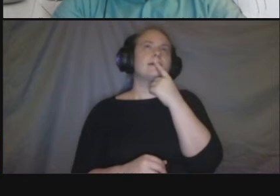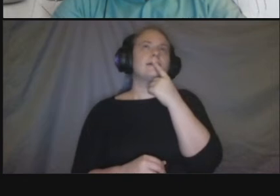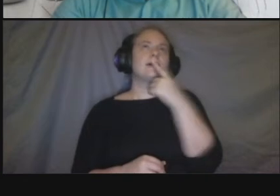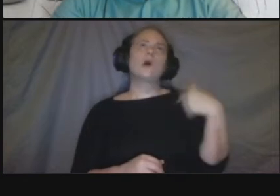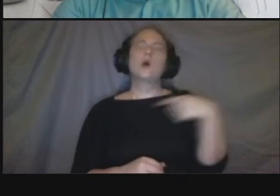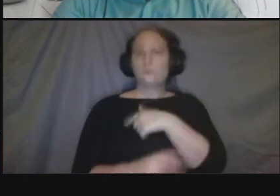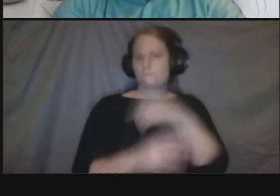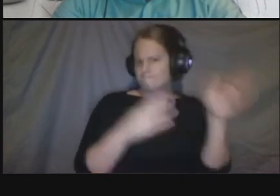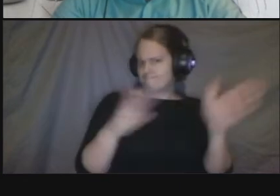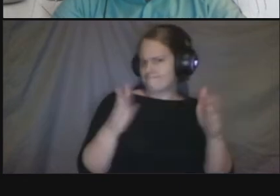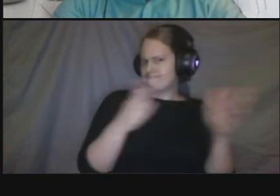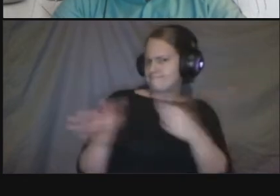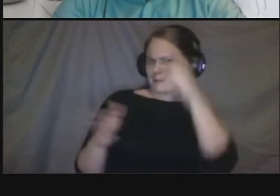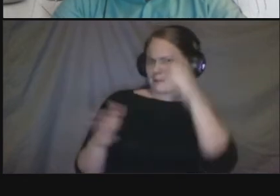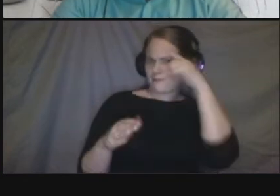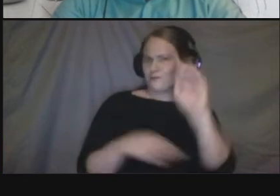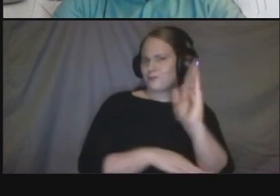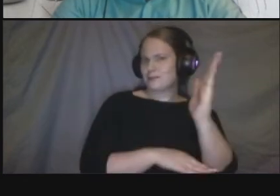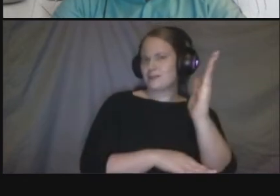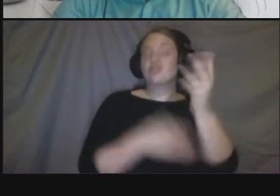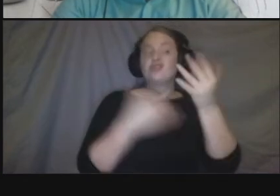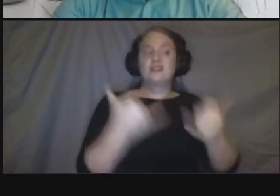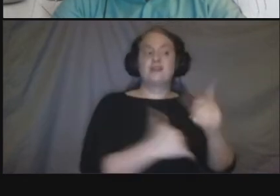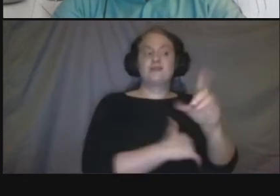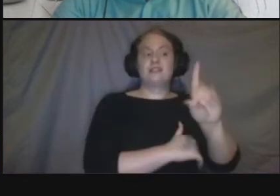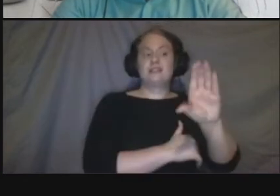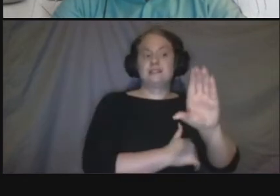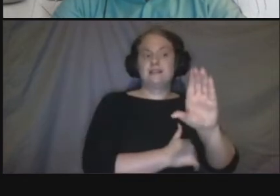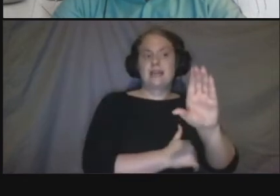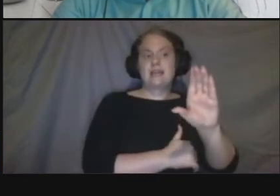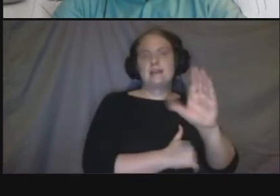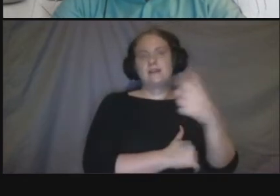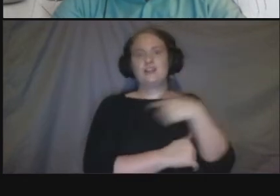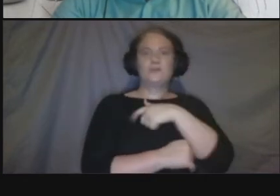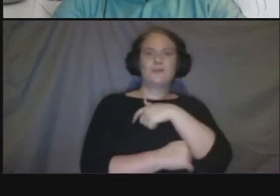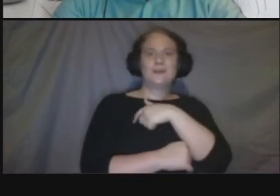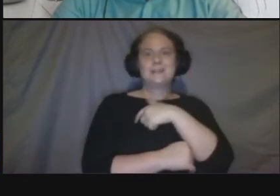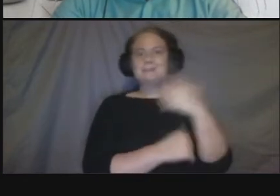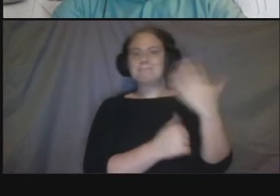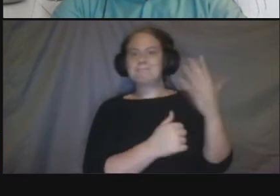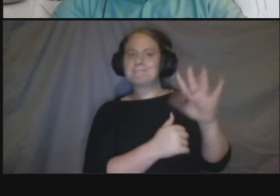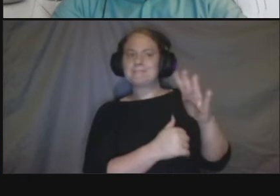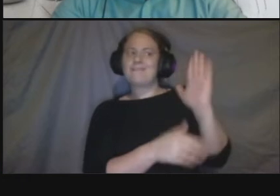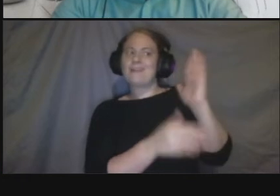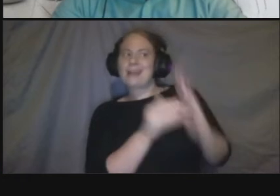kind of coming out of the pandemic uh you know it's it's still something that uh you know